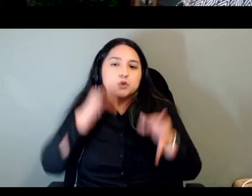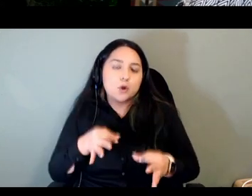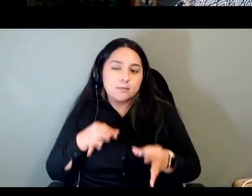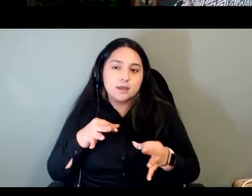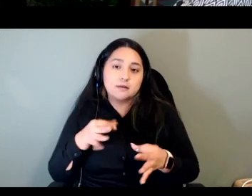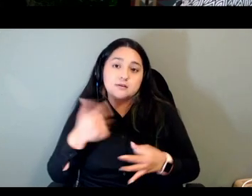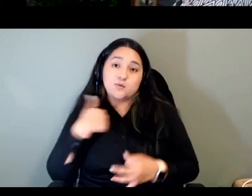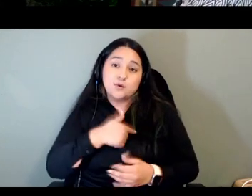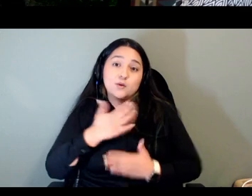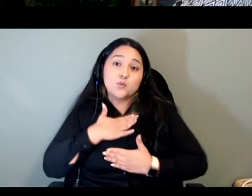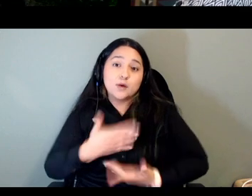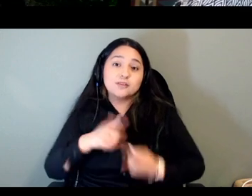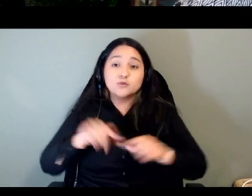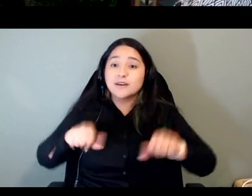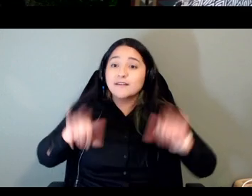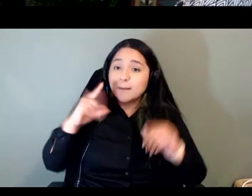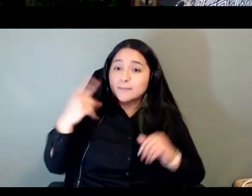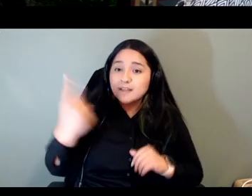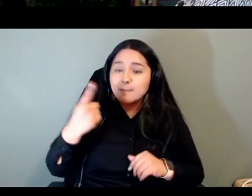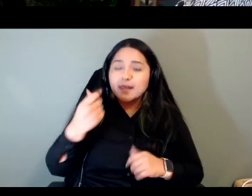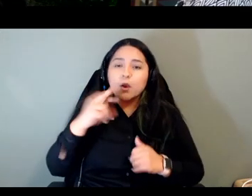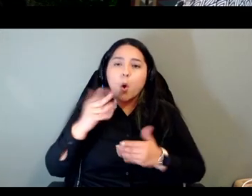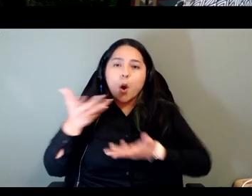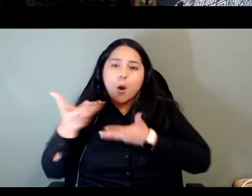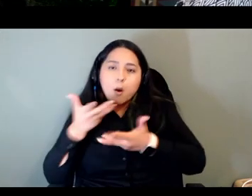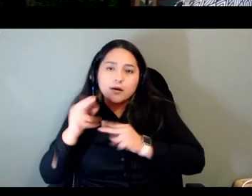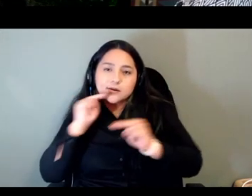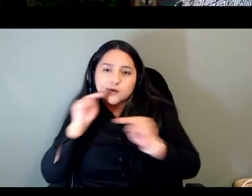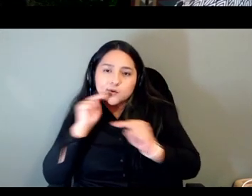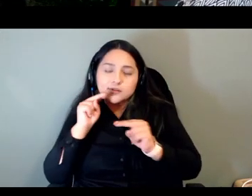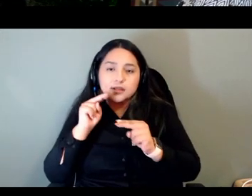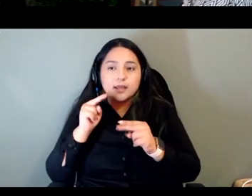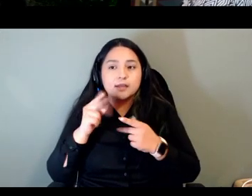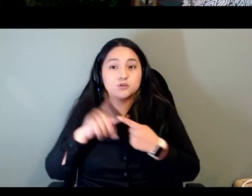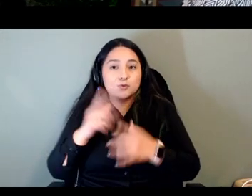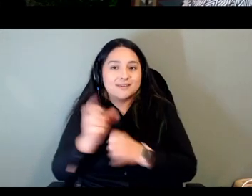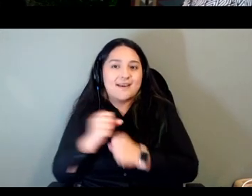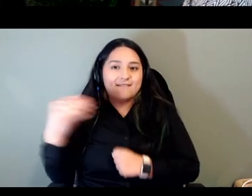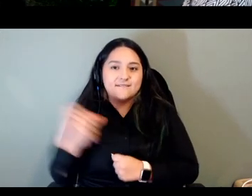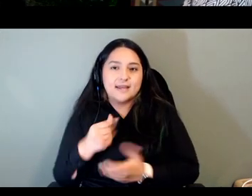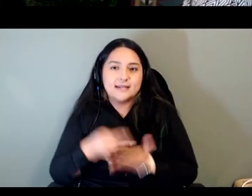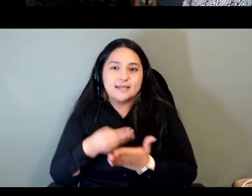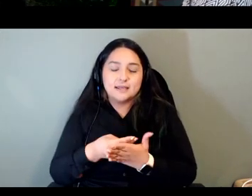produce in order to get funding in the end we're all competing for the same funding and